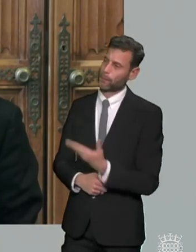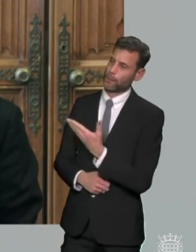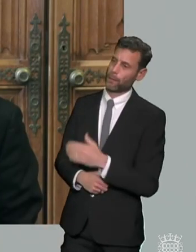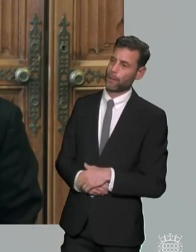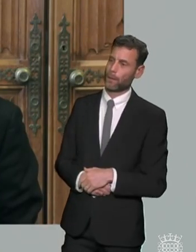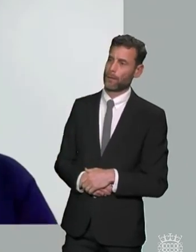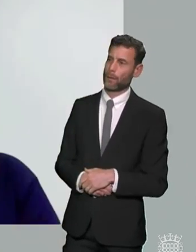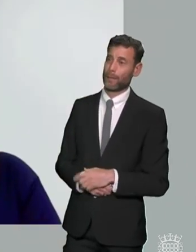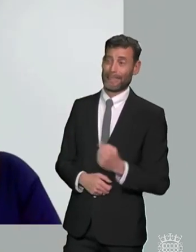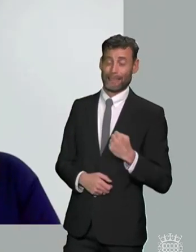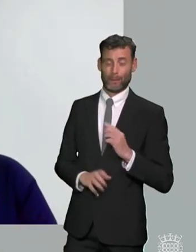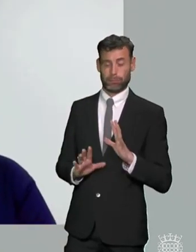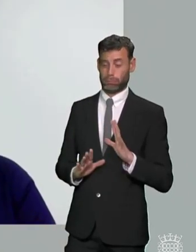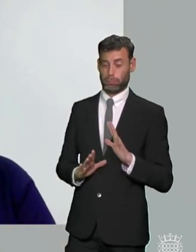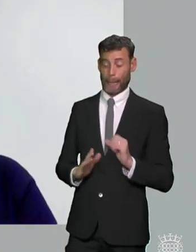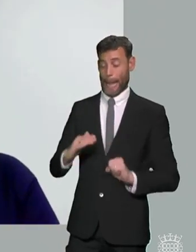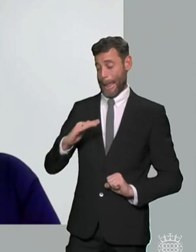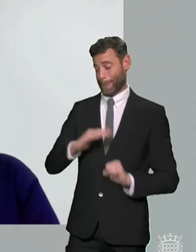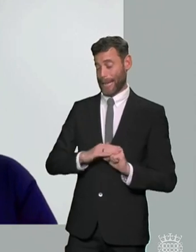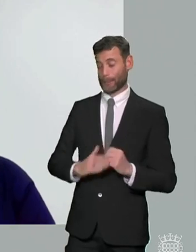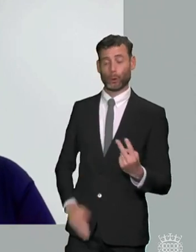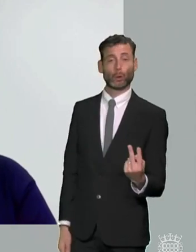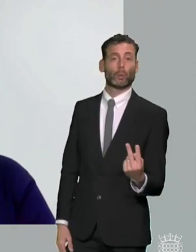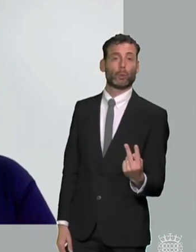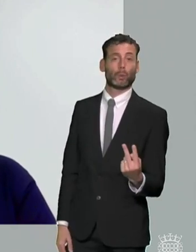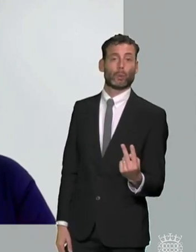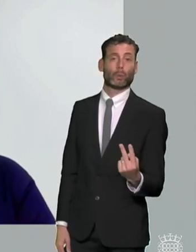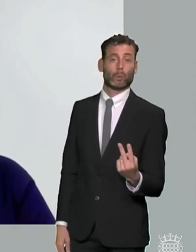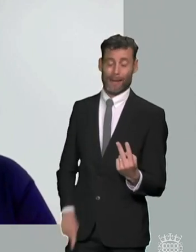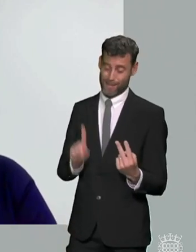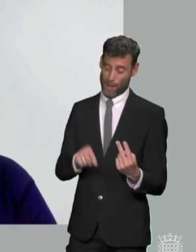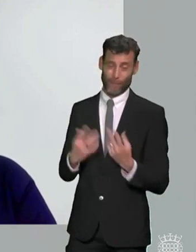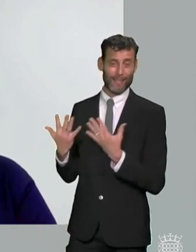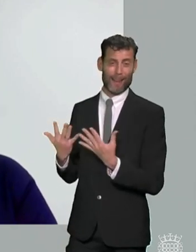it any more than a two to be quite honest i'm you know we are really concerned about the fact that